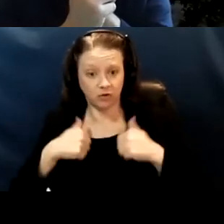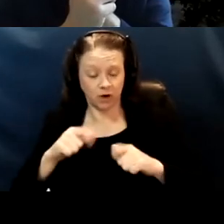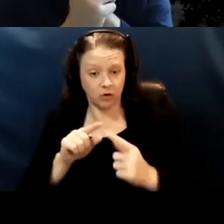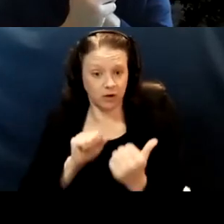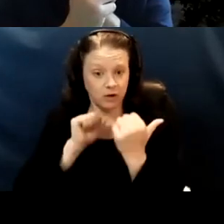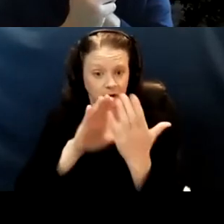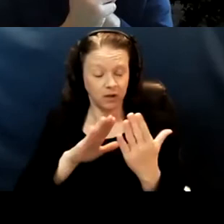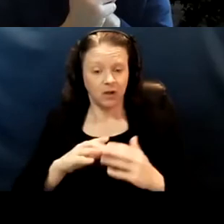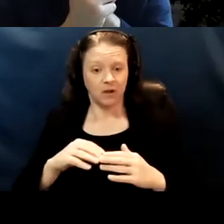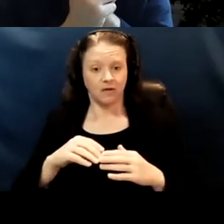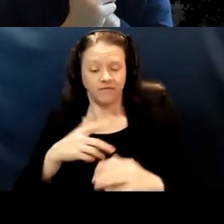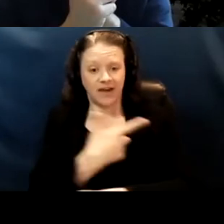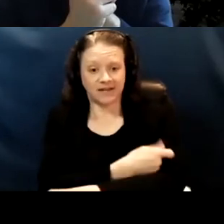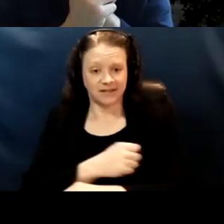whereas as I've heard it termed before.